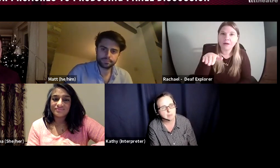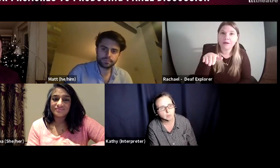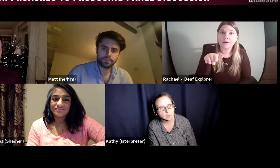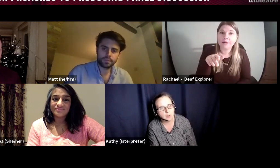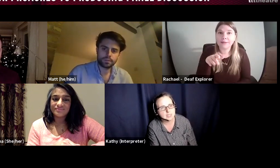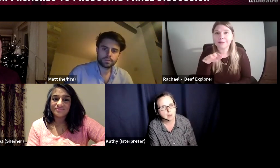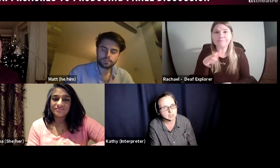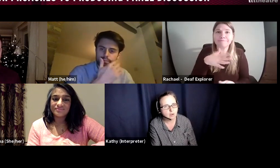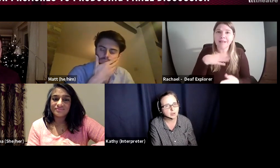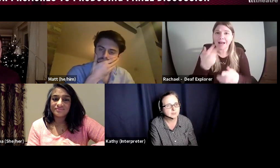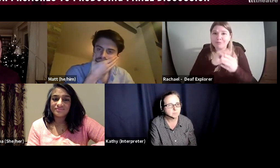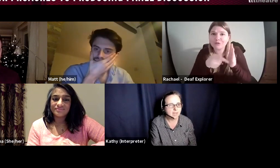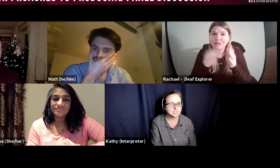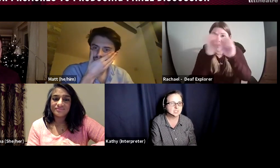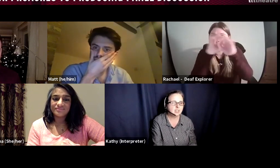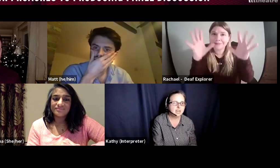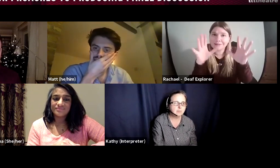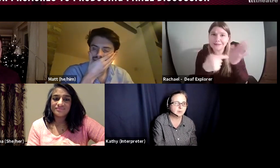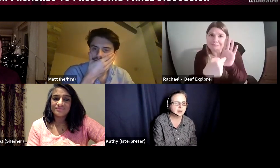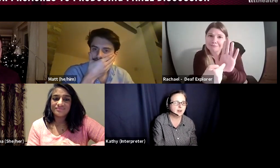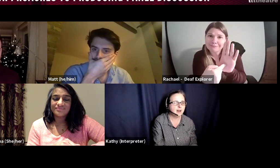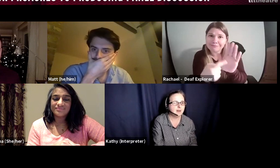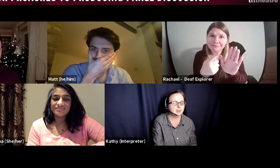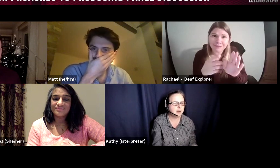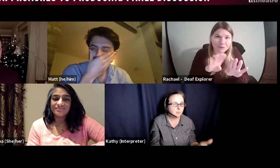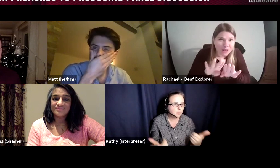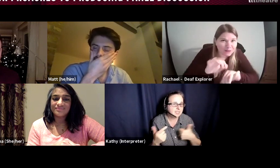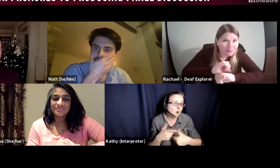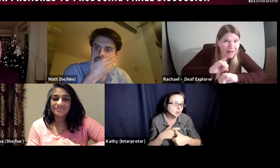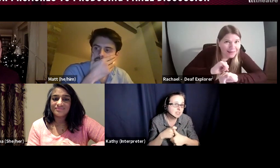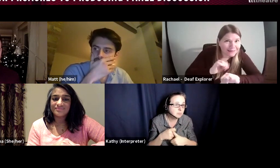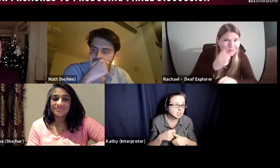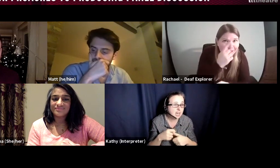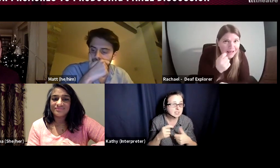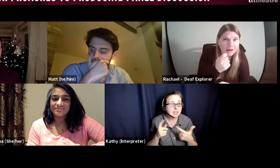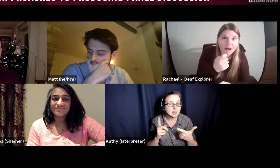were willing to pass on is just incredible. You might want to say oh I've got this project,